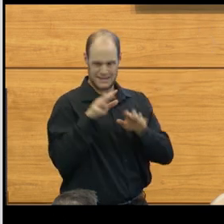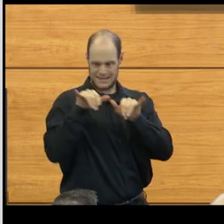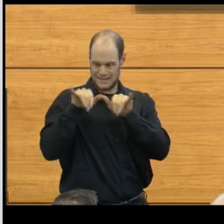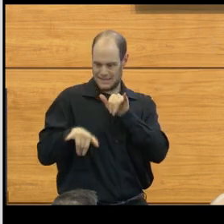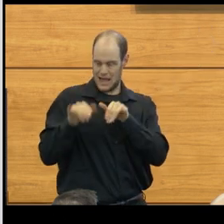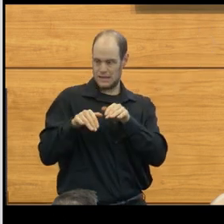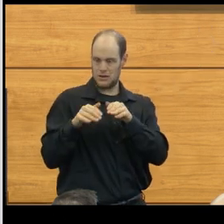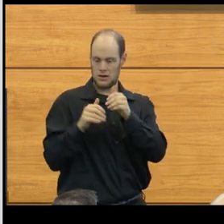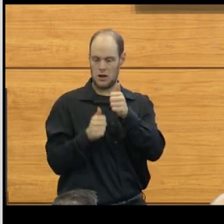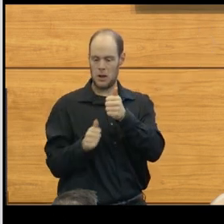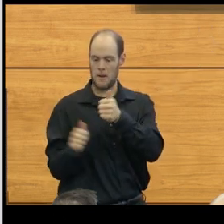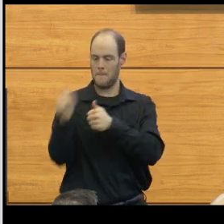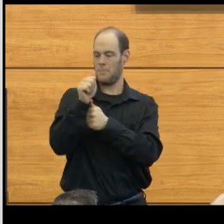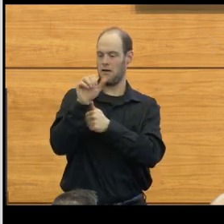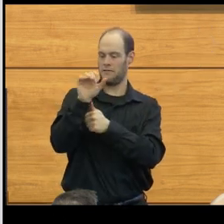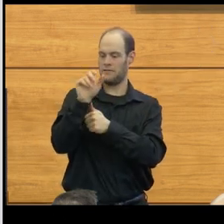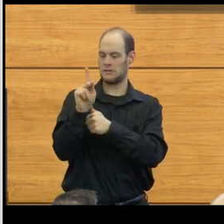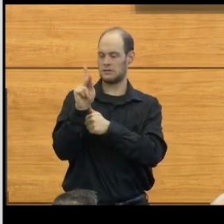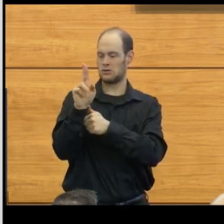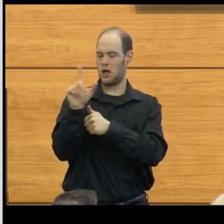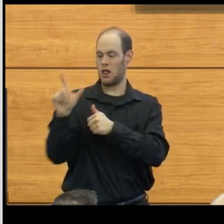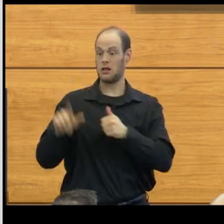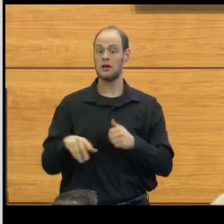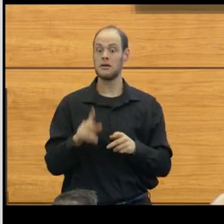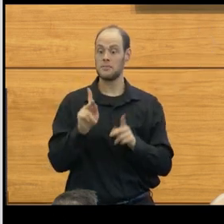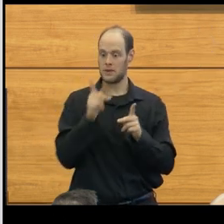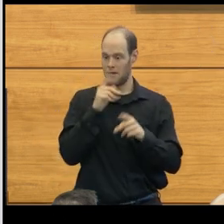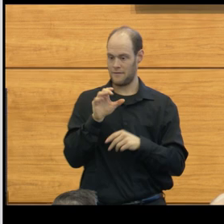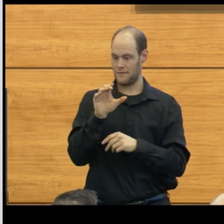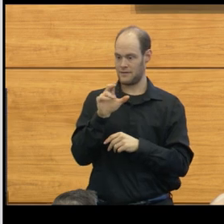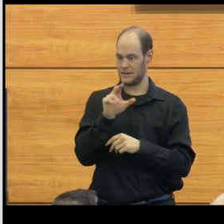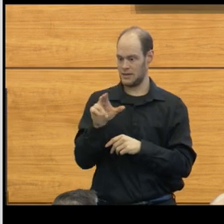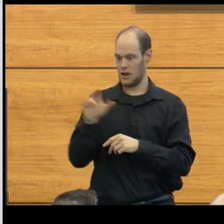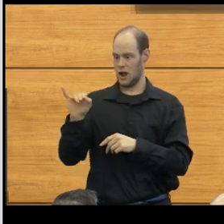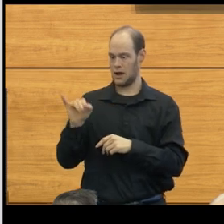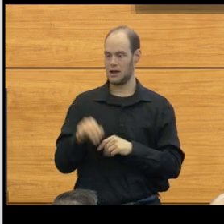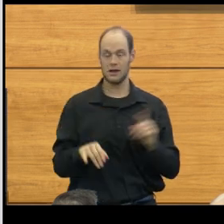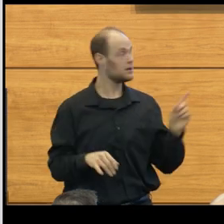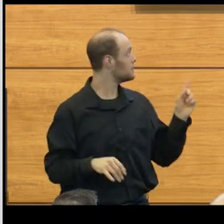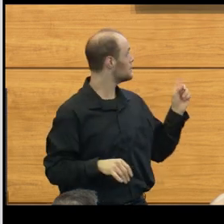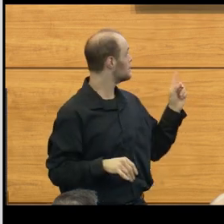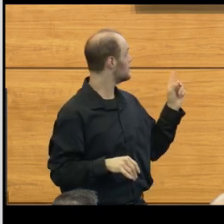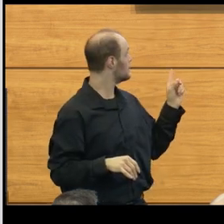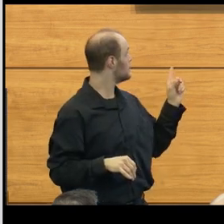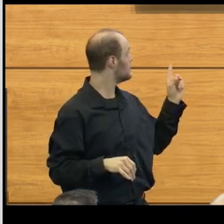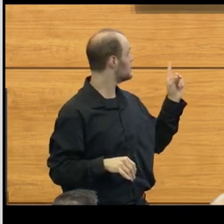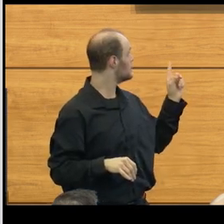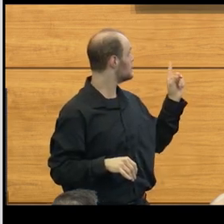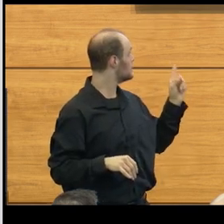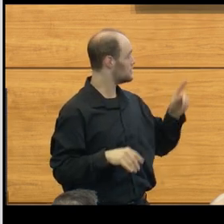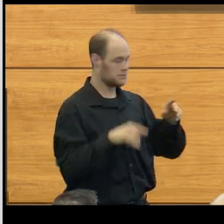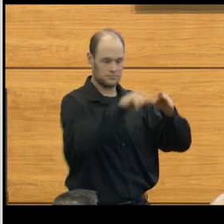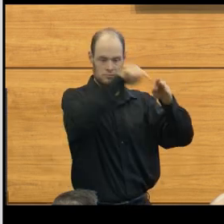above the skull base. In patients that have chiari malformation, it actually extends down, causing a compression